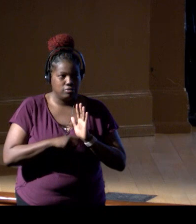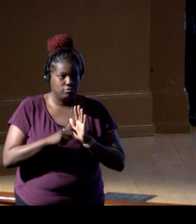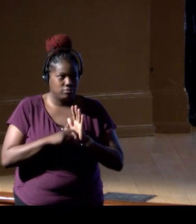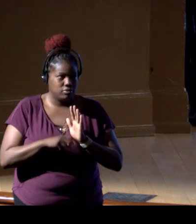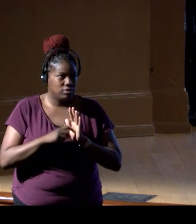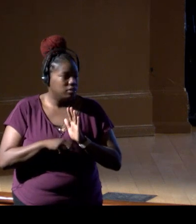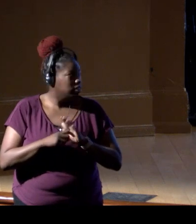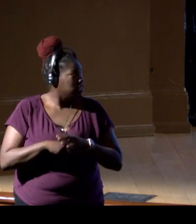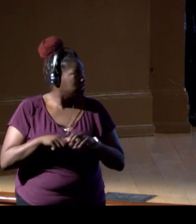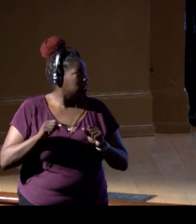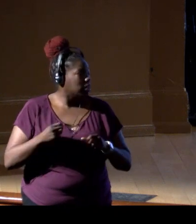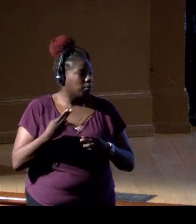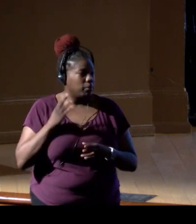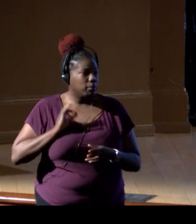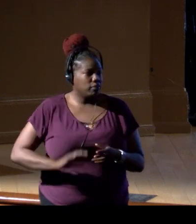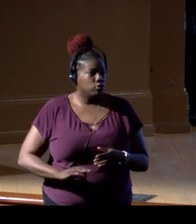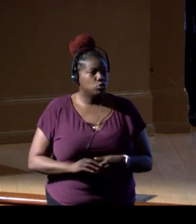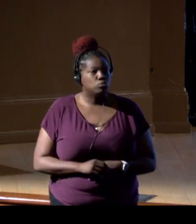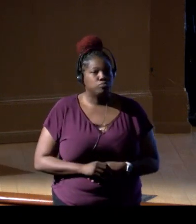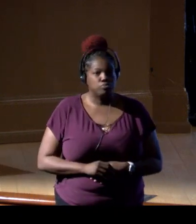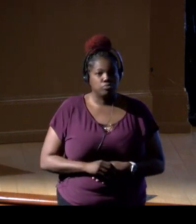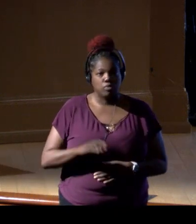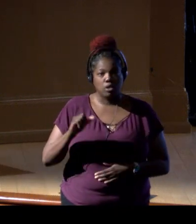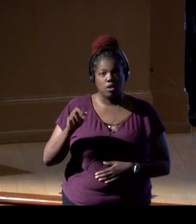this could also be useful. Carbon sequestration,